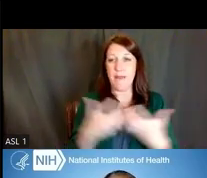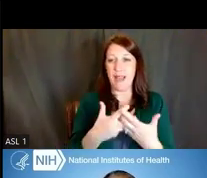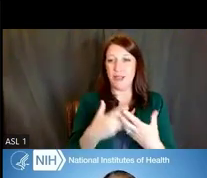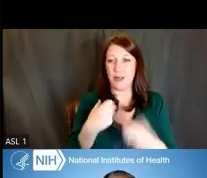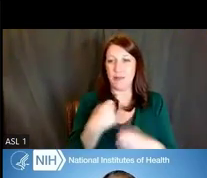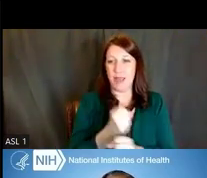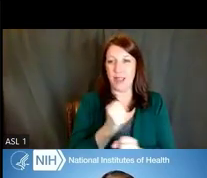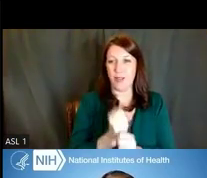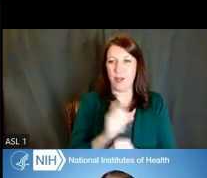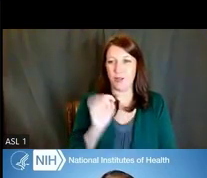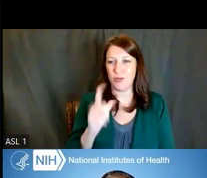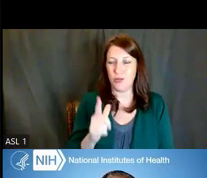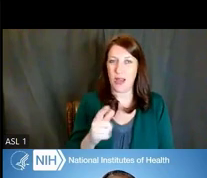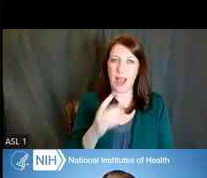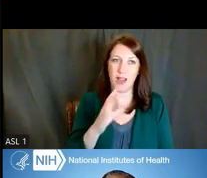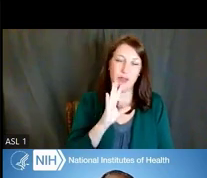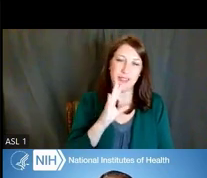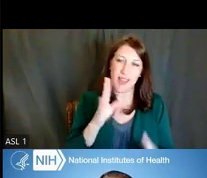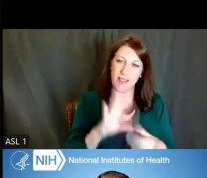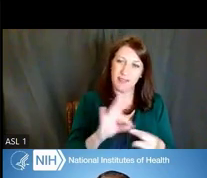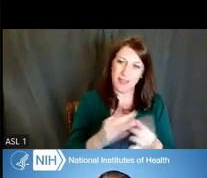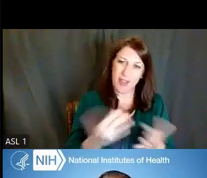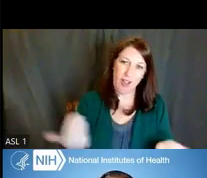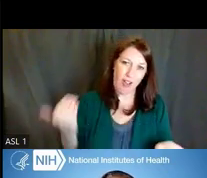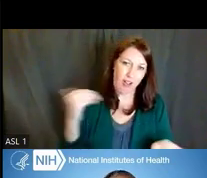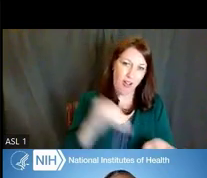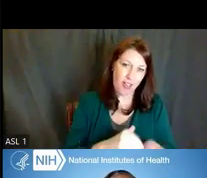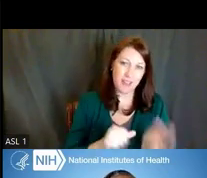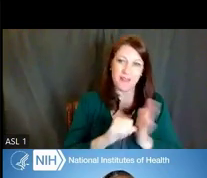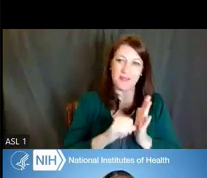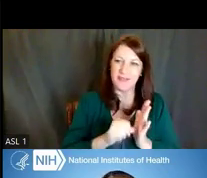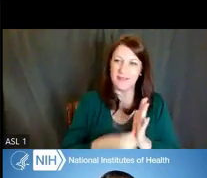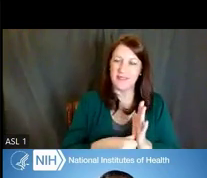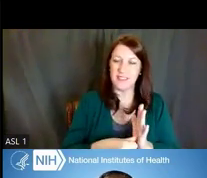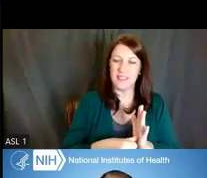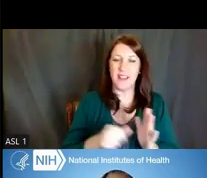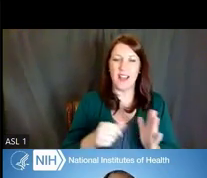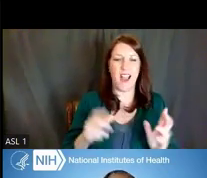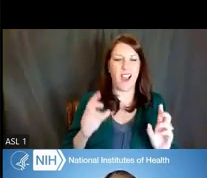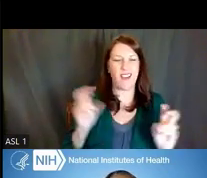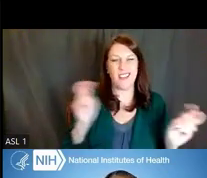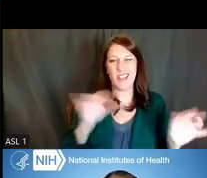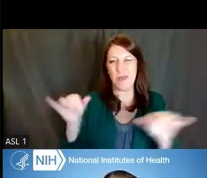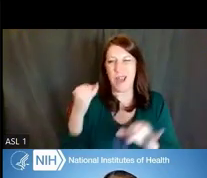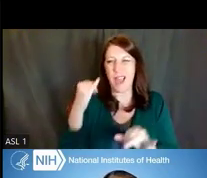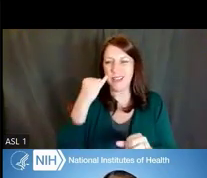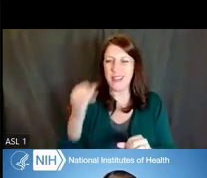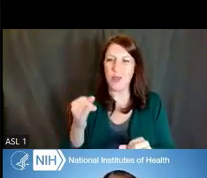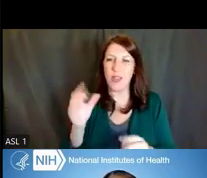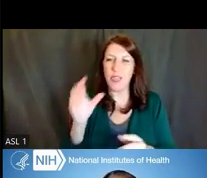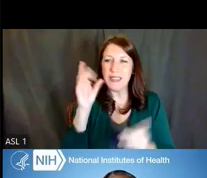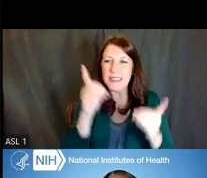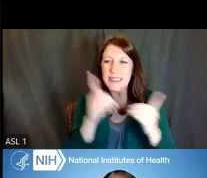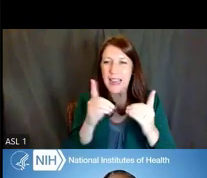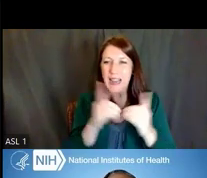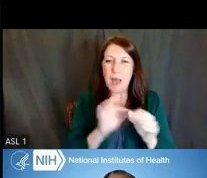As I said before, I call this the NIH Plenty of Fish for investigators that are looking for NIH